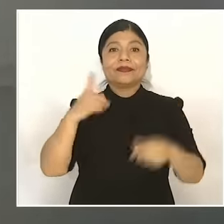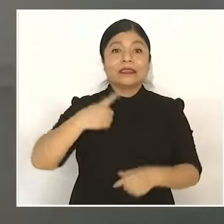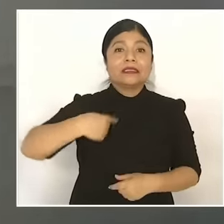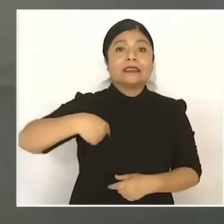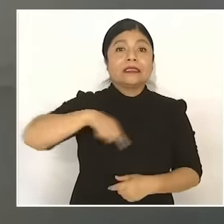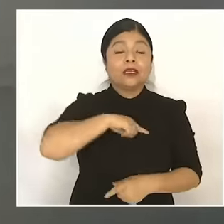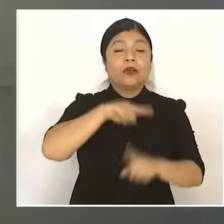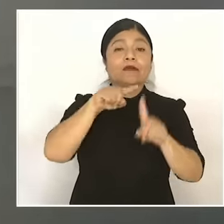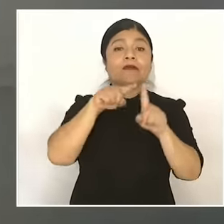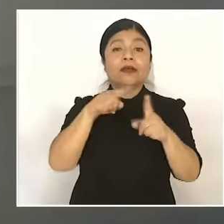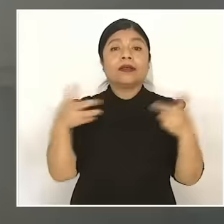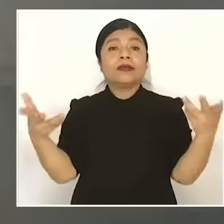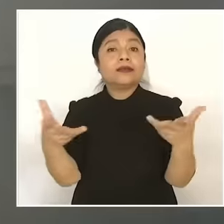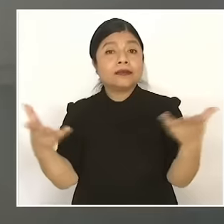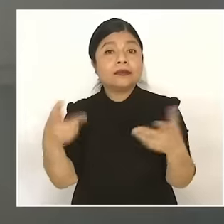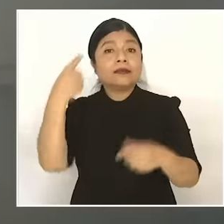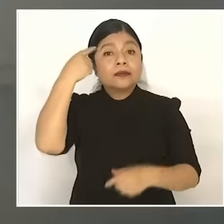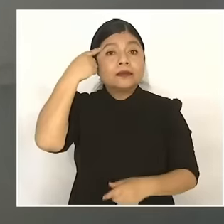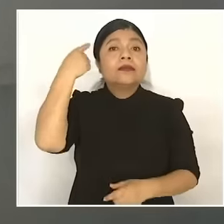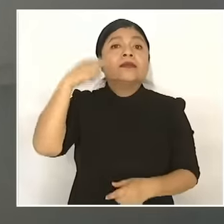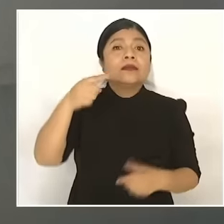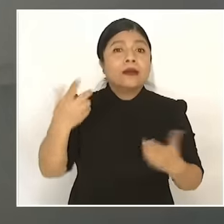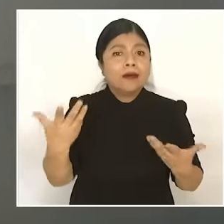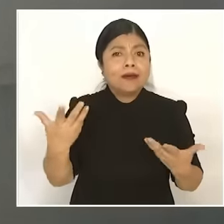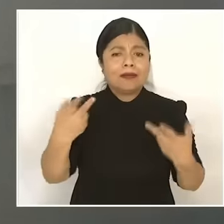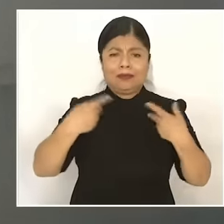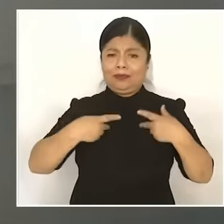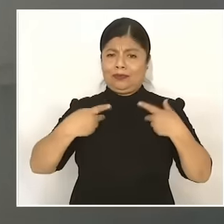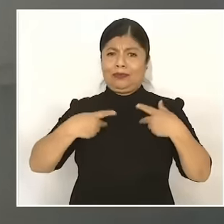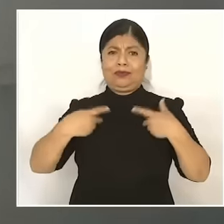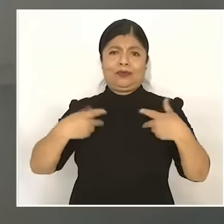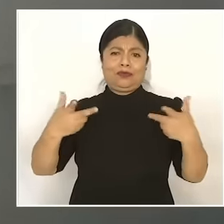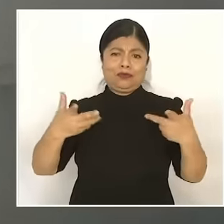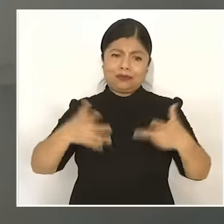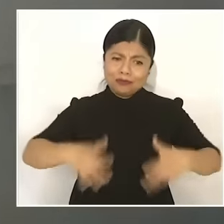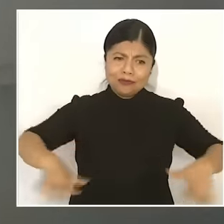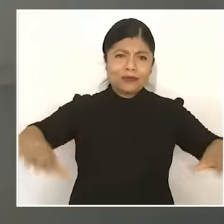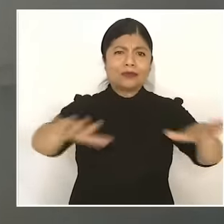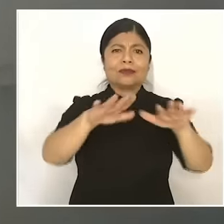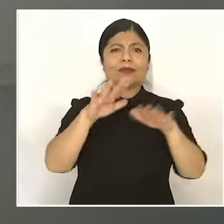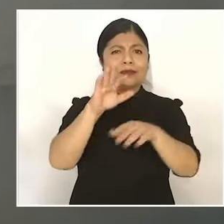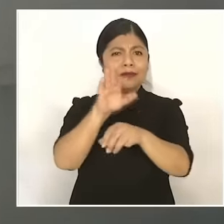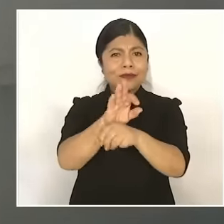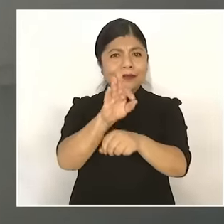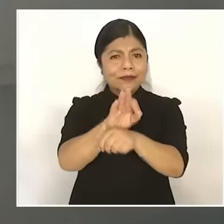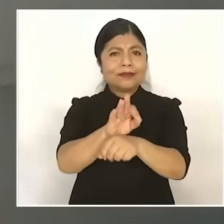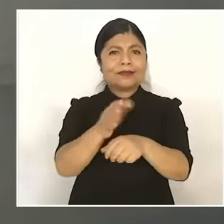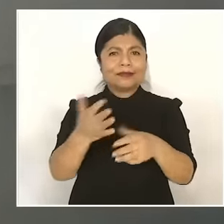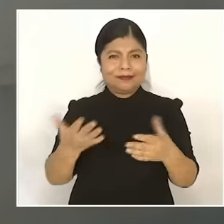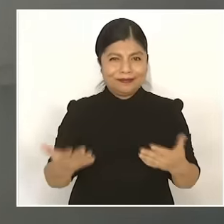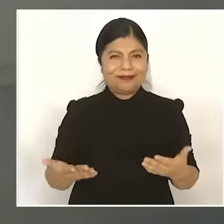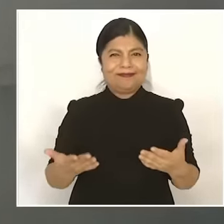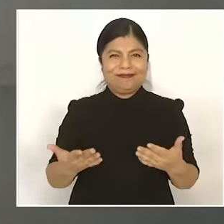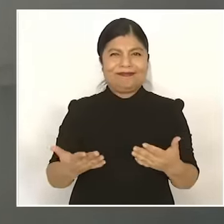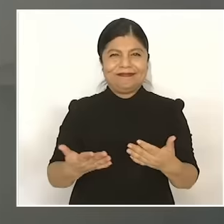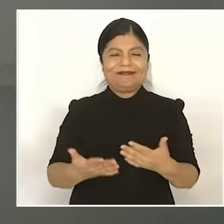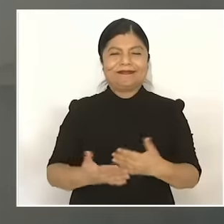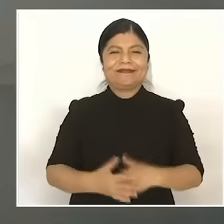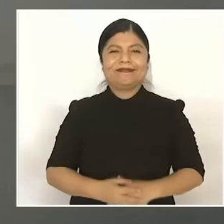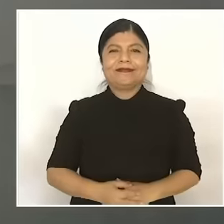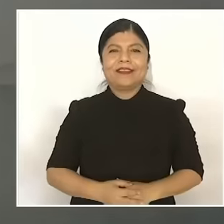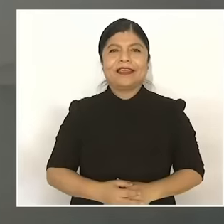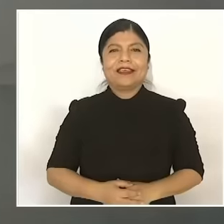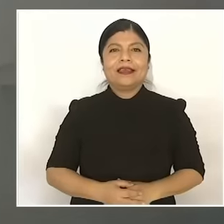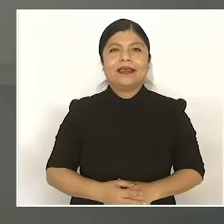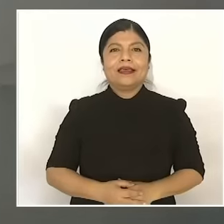people are the ones who help purify public life and as our president said,